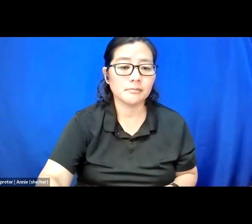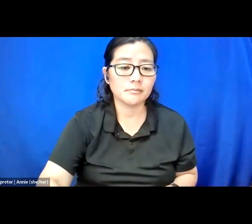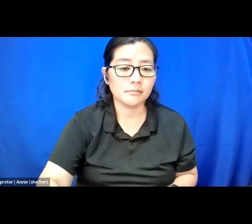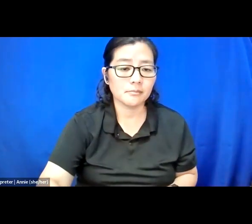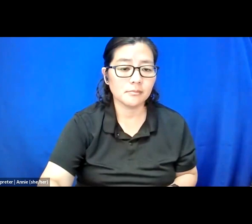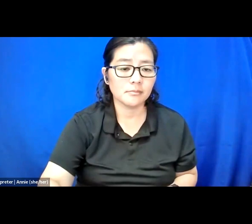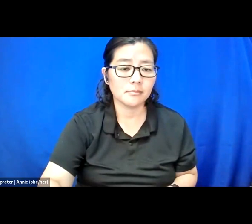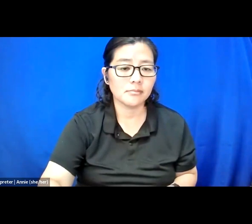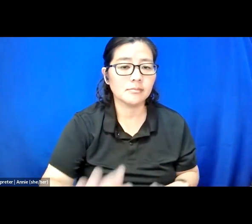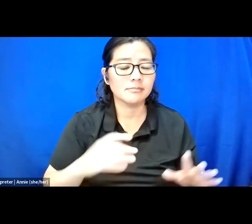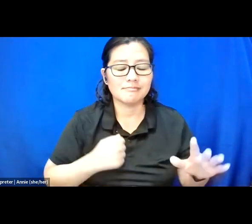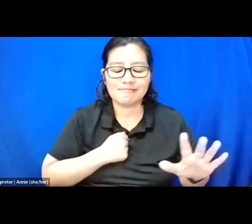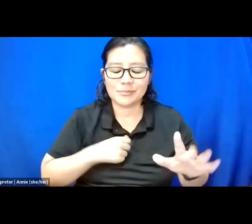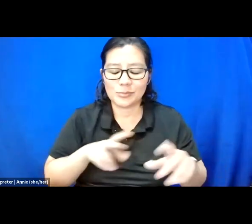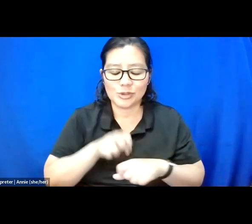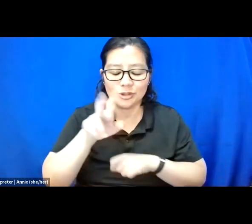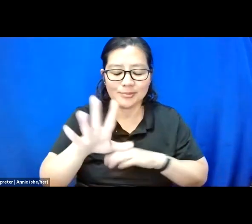I got ahead of myself.